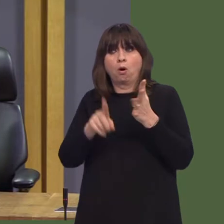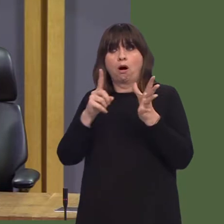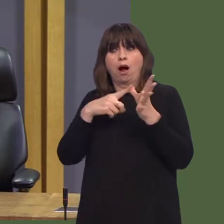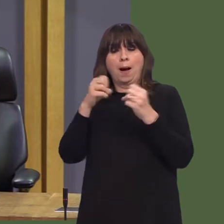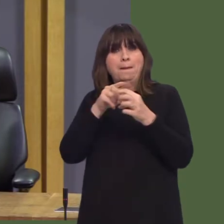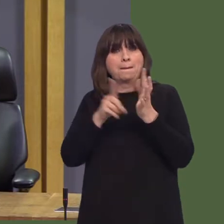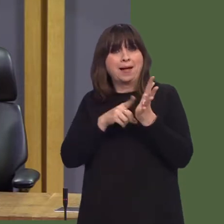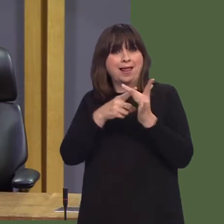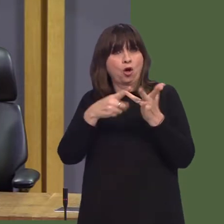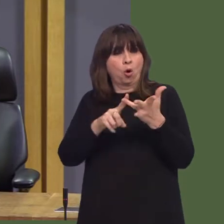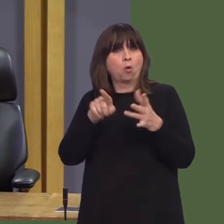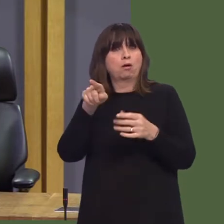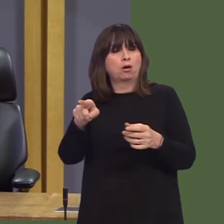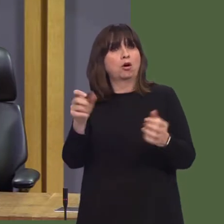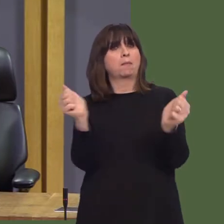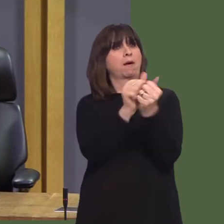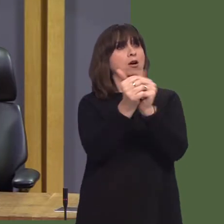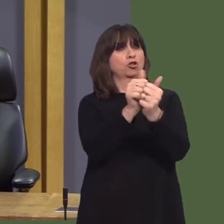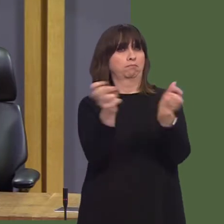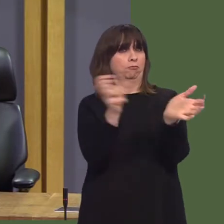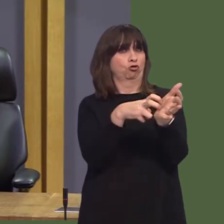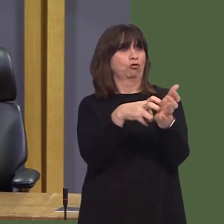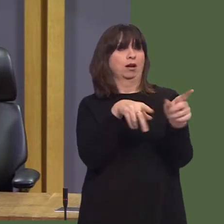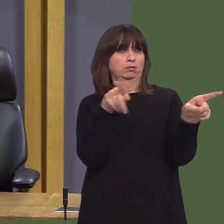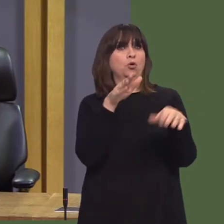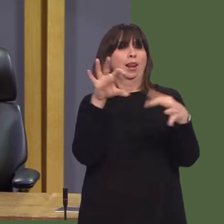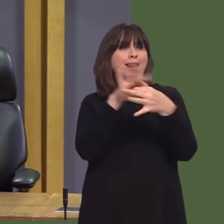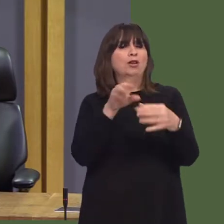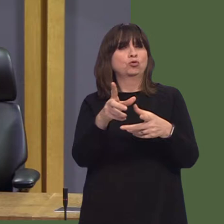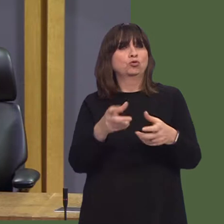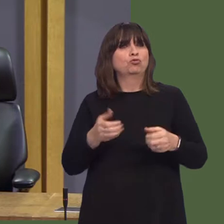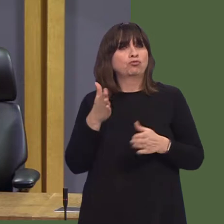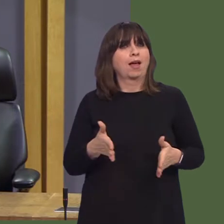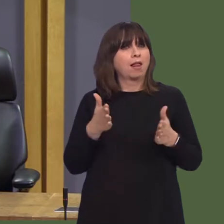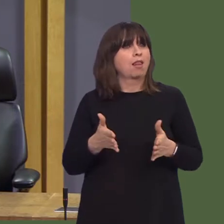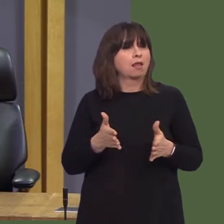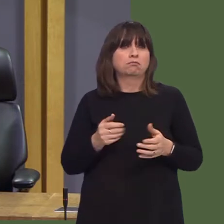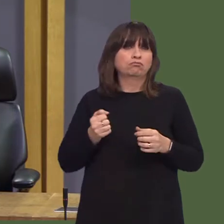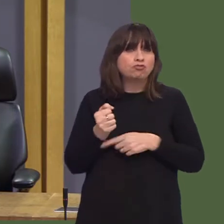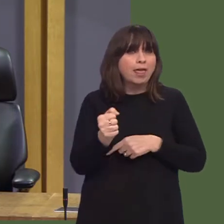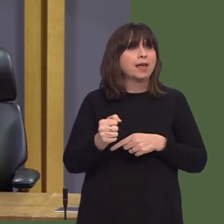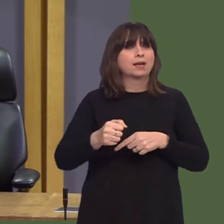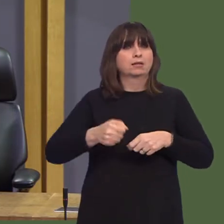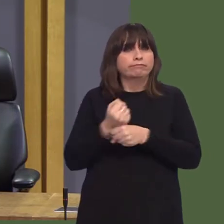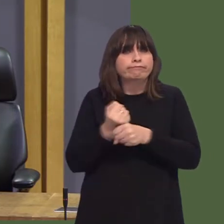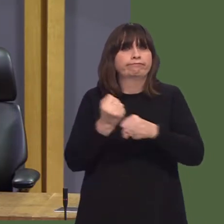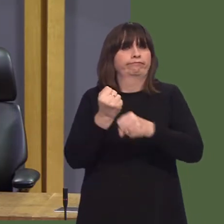It goes without saying that the way that we treat our animals is an important reflection of the values of our society.